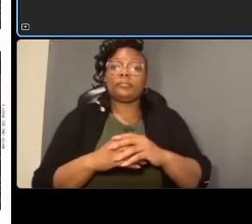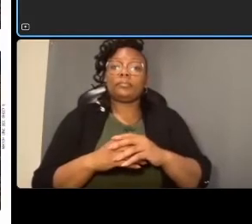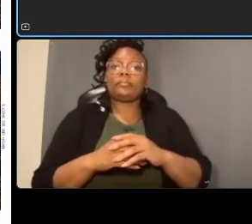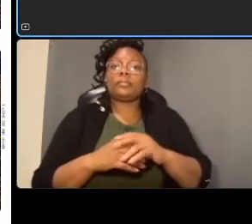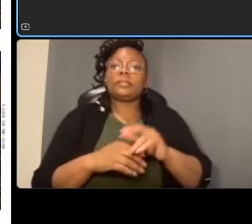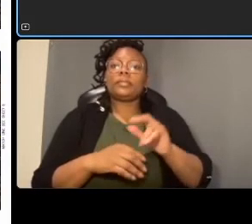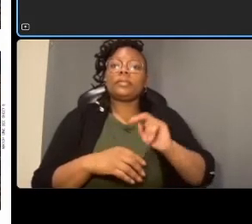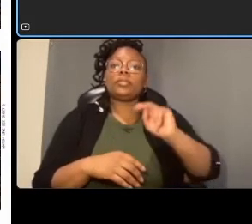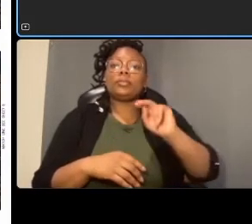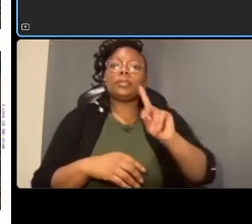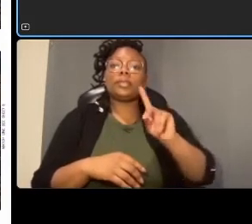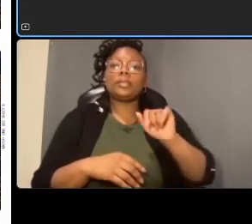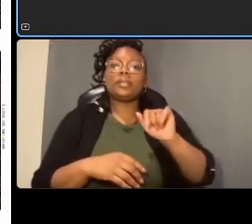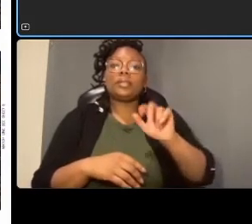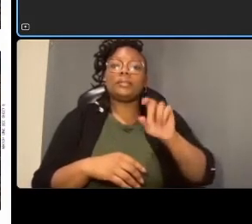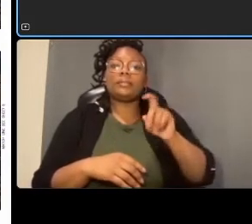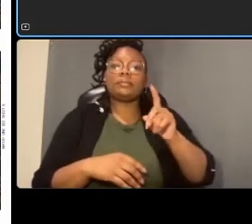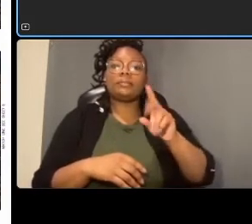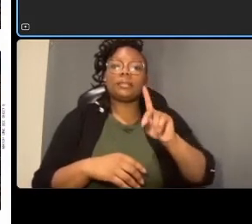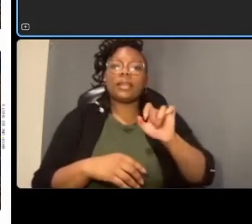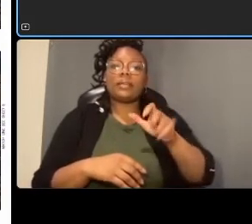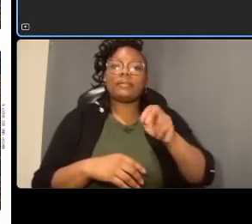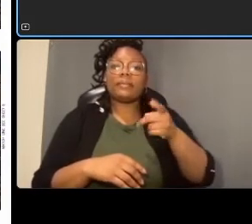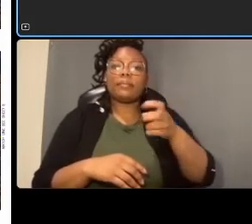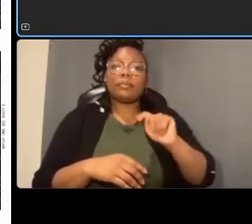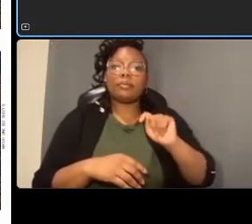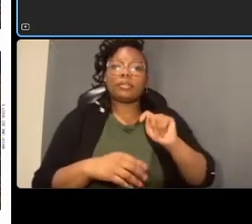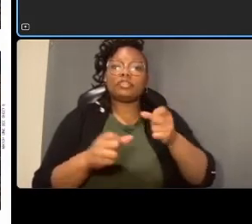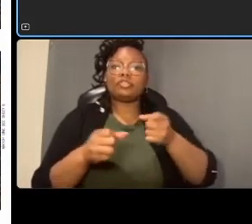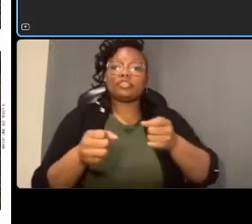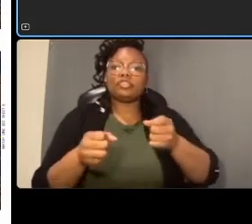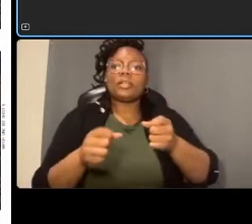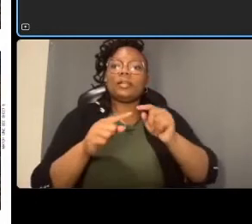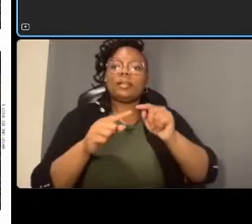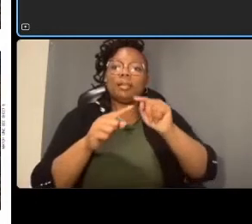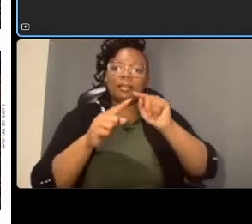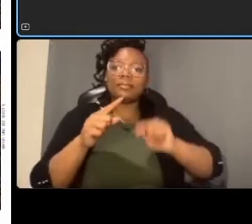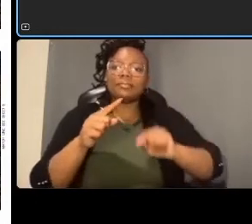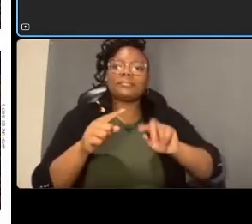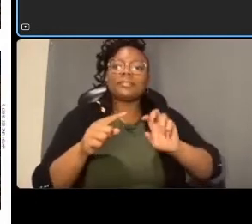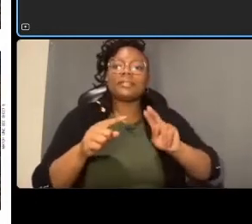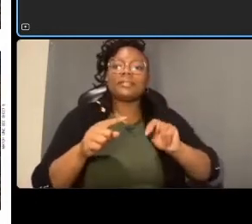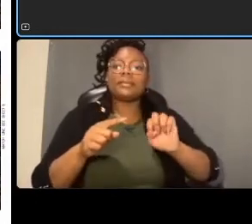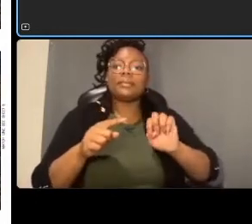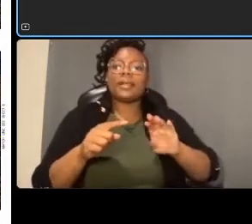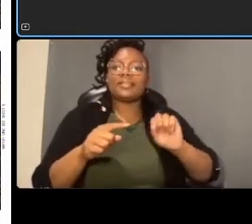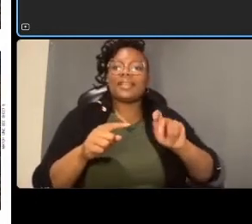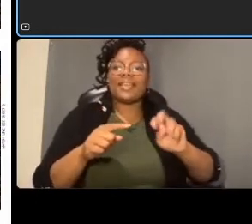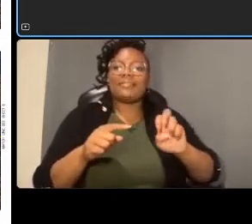which is another signalized intersection um in this segment another sort of busy section of the